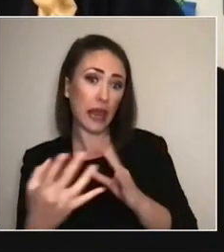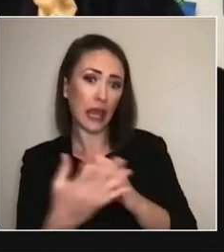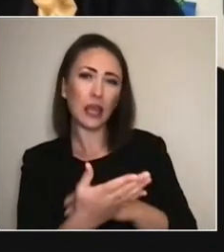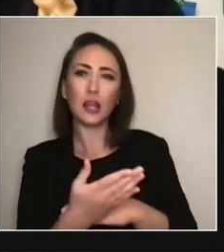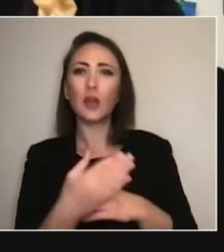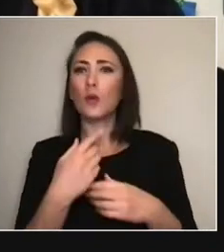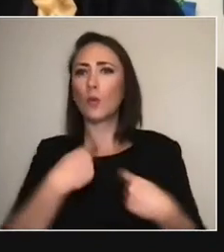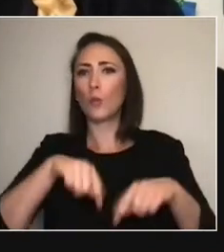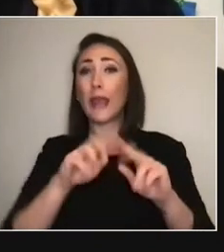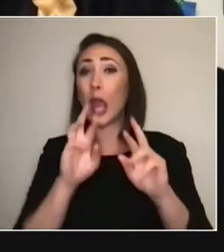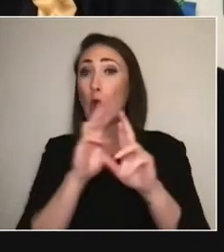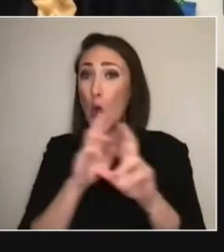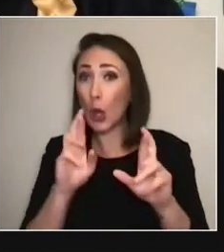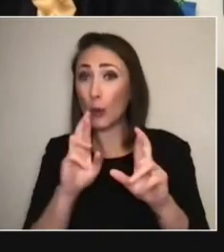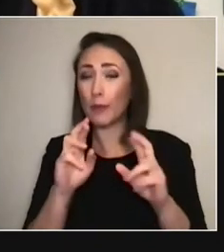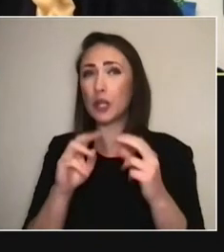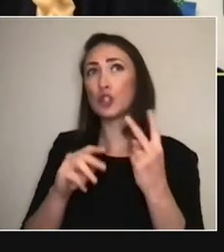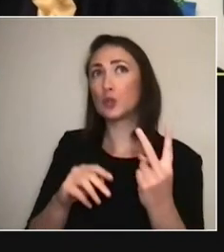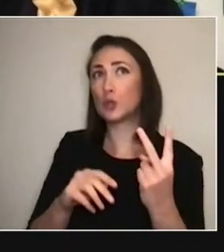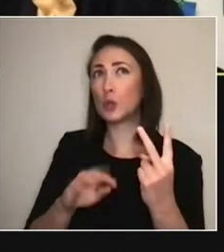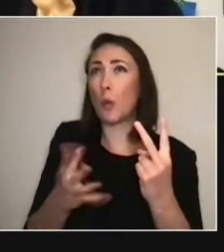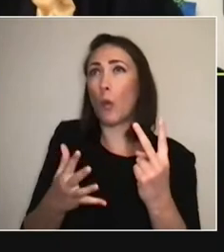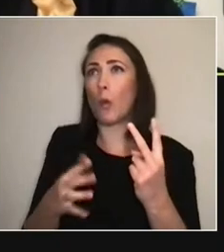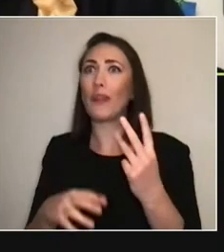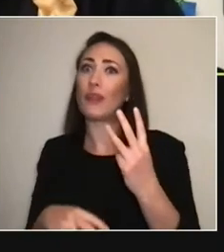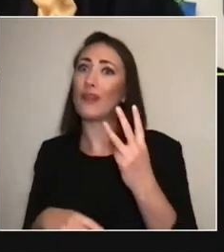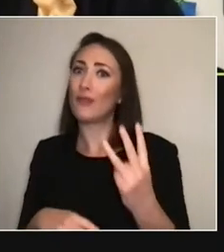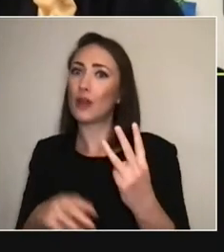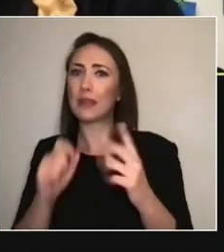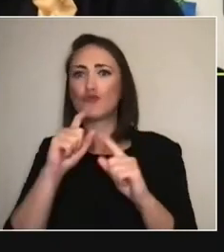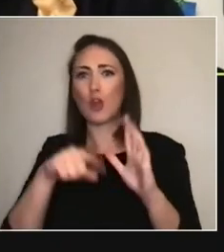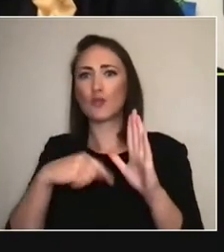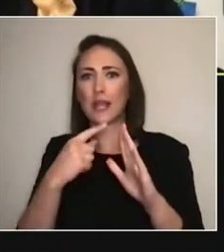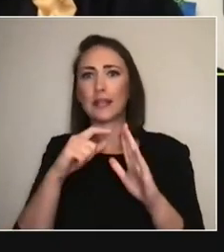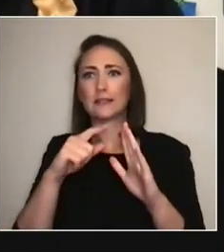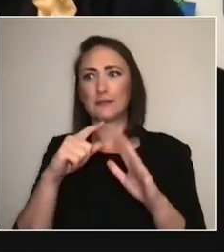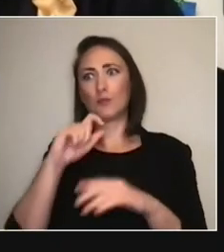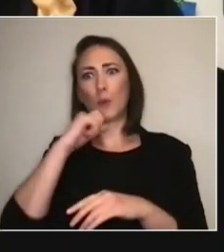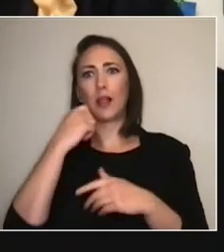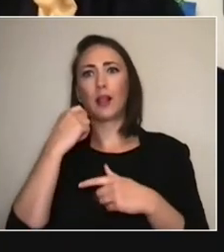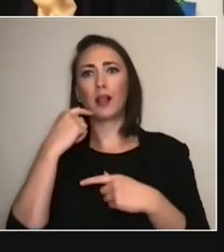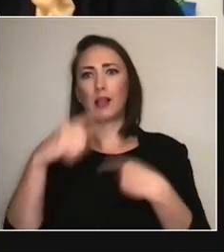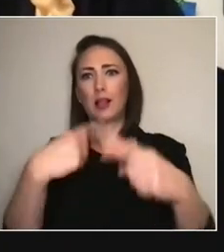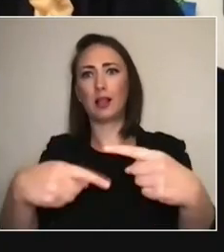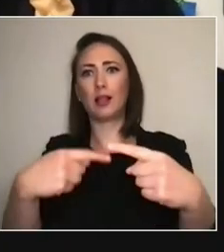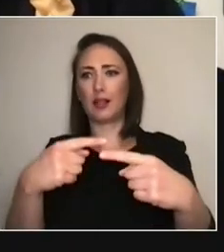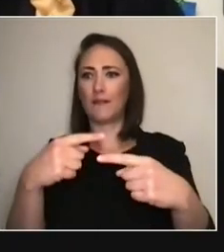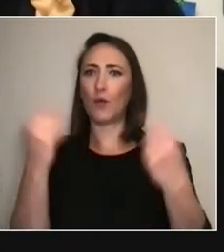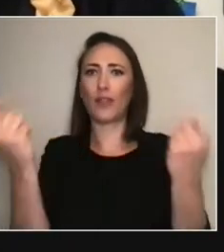next year in the festival in June, July. And then out of that, in each project,